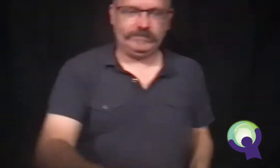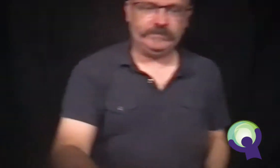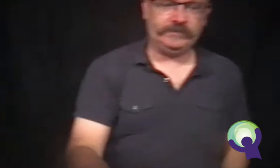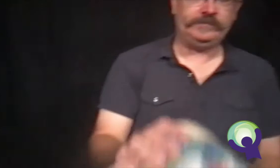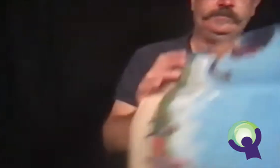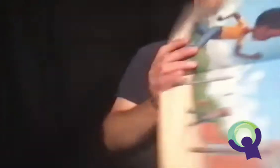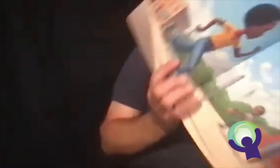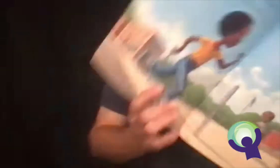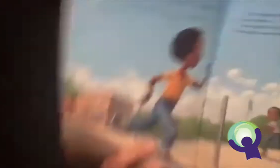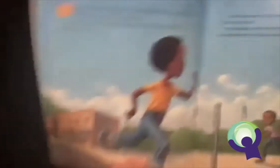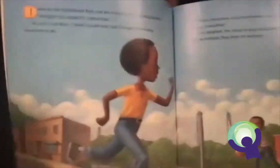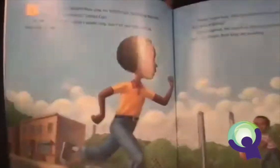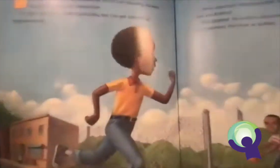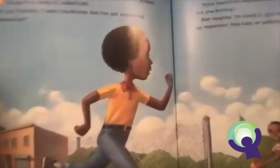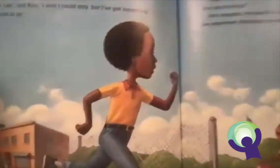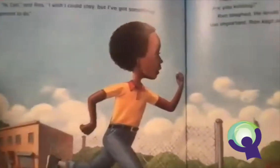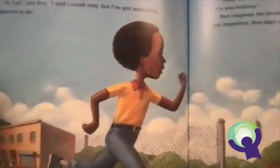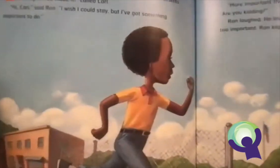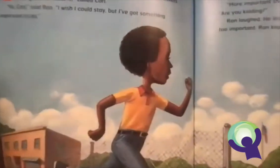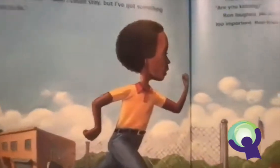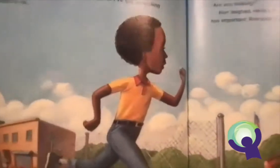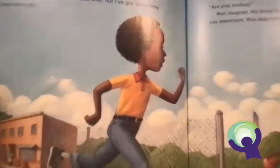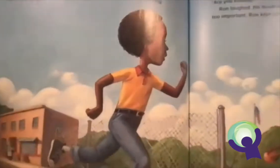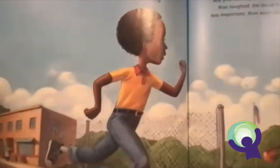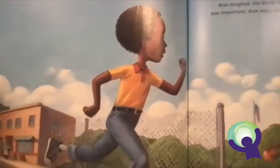Today was too important. Ron kept on walking.